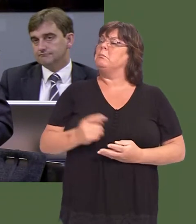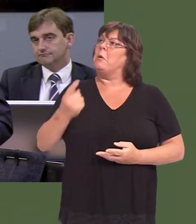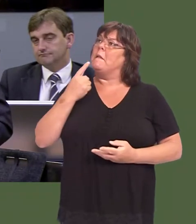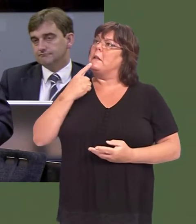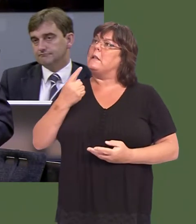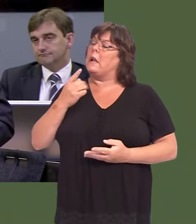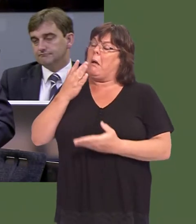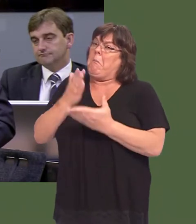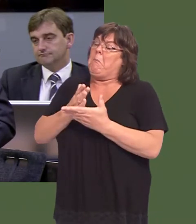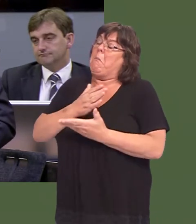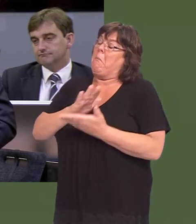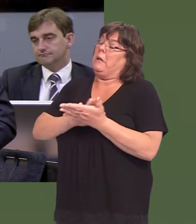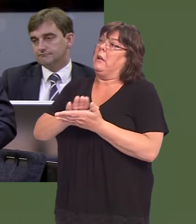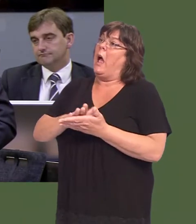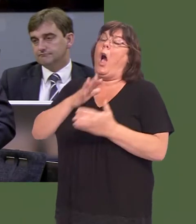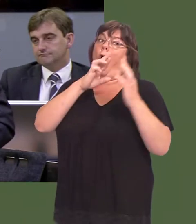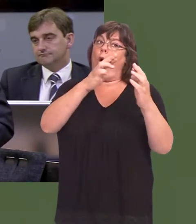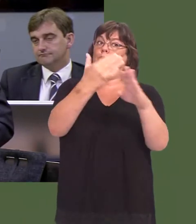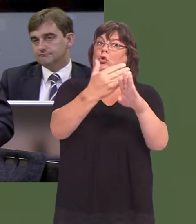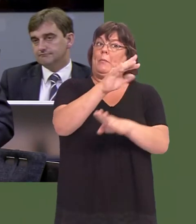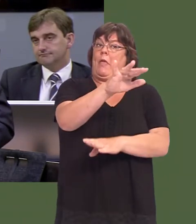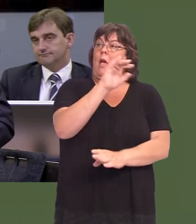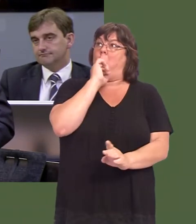As Iíve saidóand I sincerely mean itóI hope the jobs come, but if you look at the